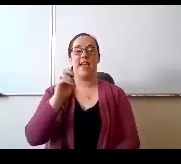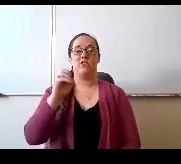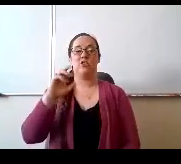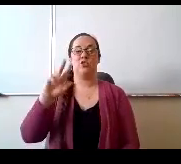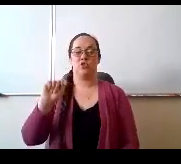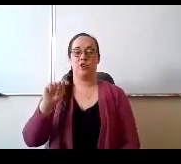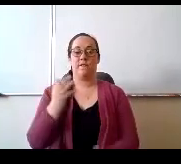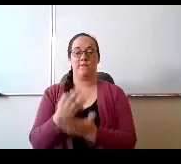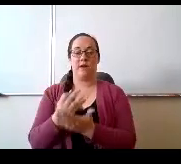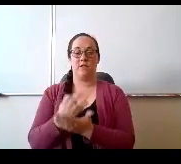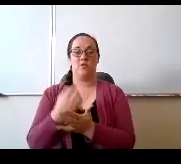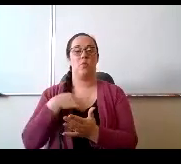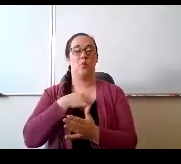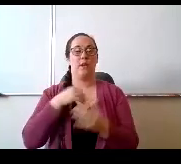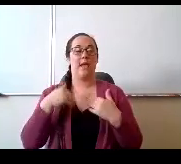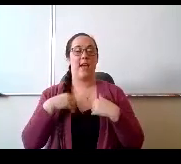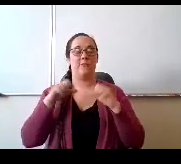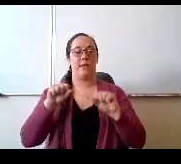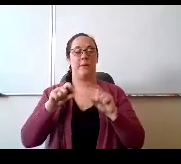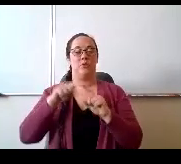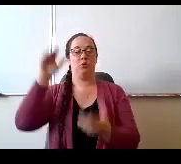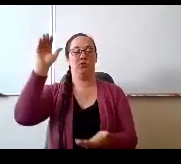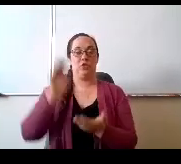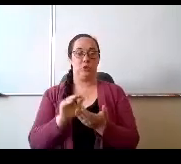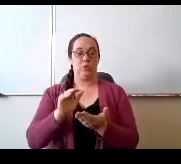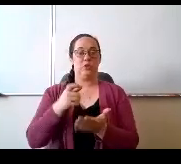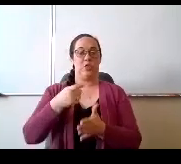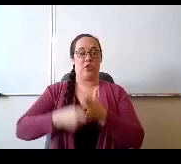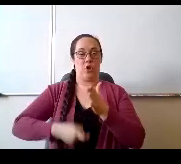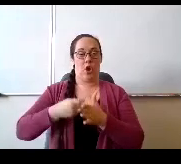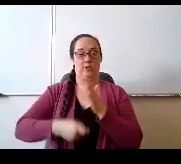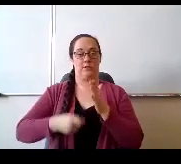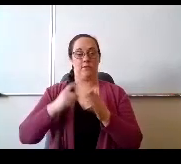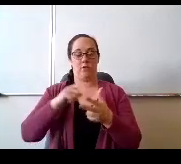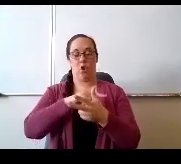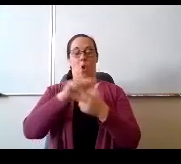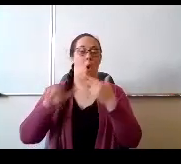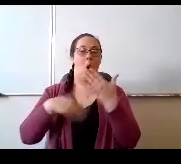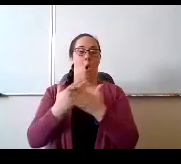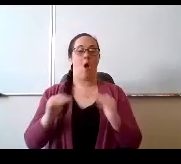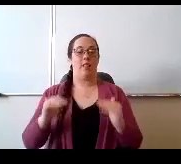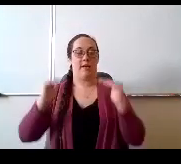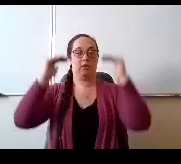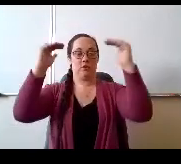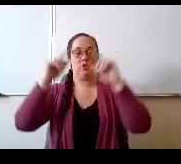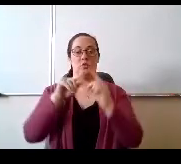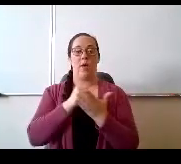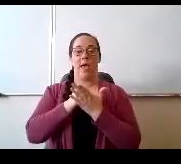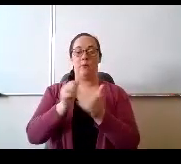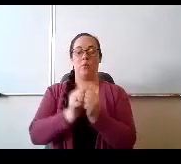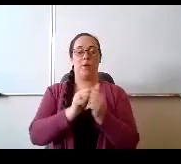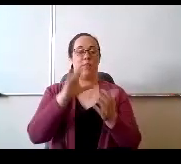we have been able to reduce tuition at all levels to help kids with the learning loss the social emotional